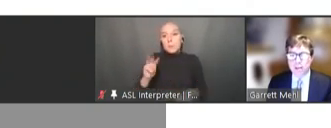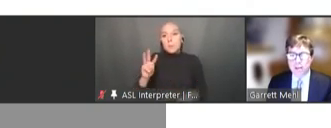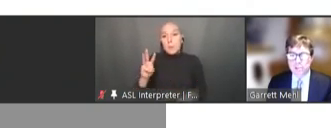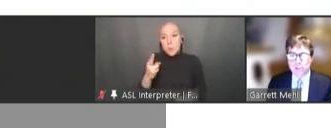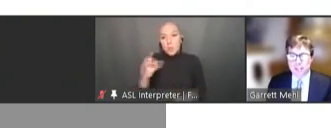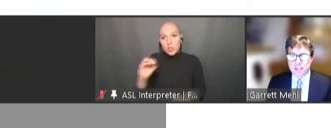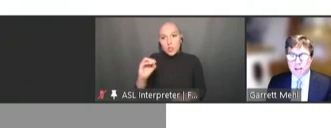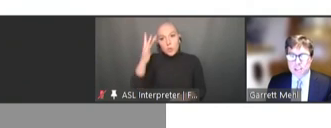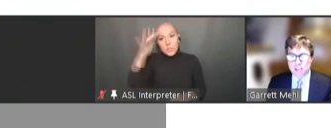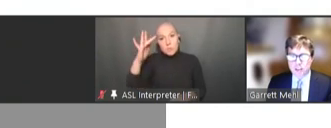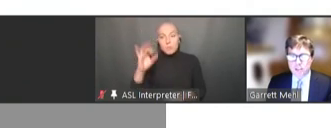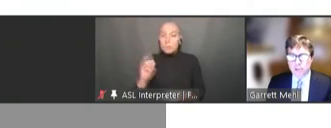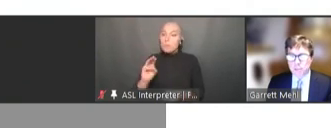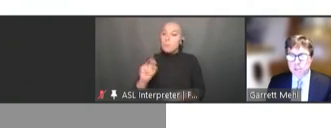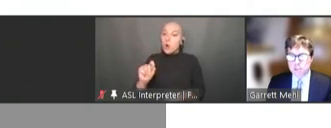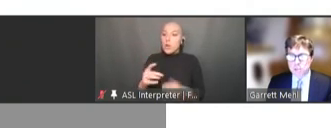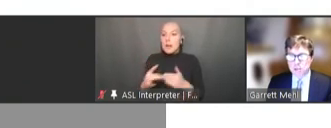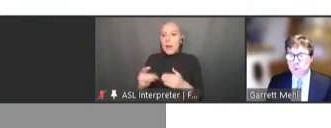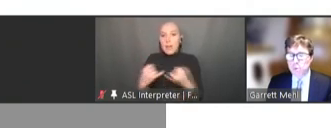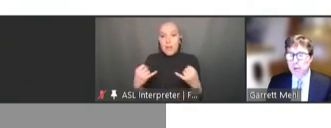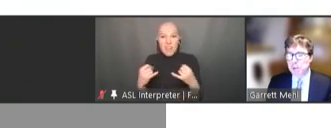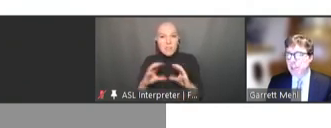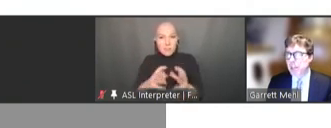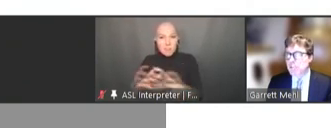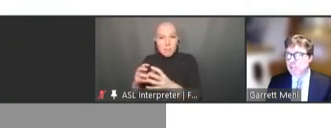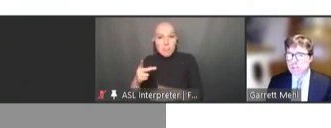so the technology vendors are able to build mobile applications